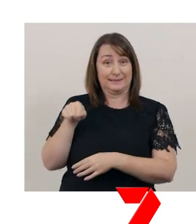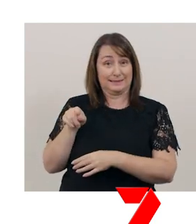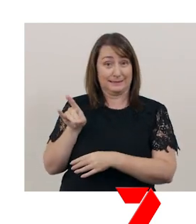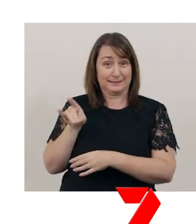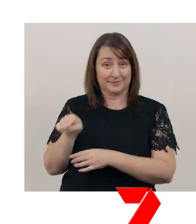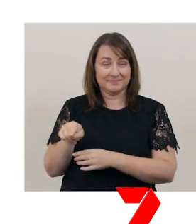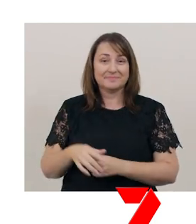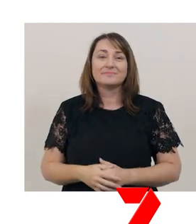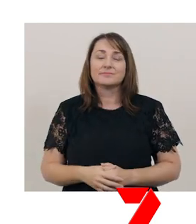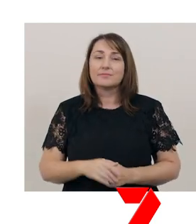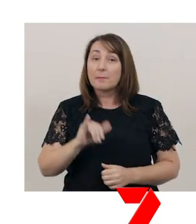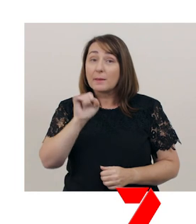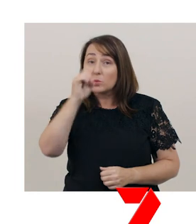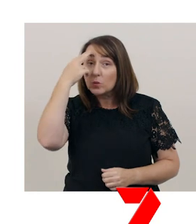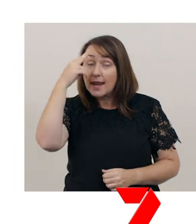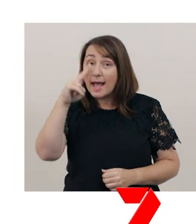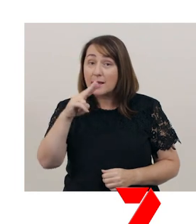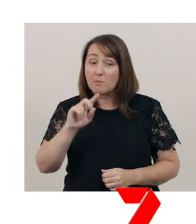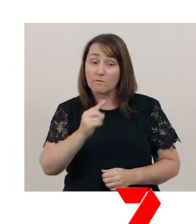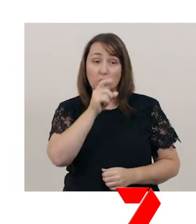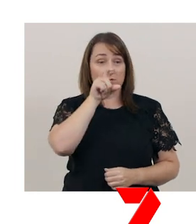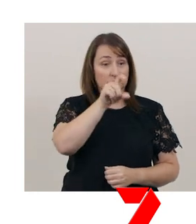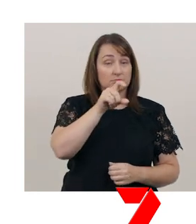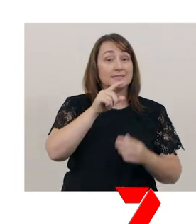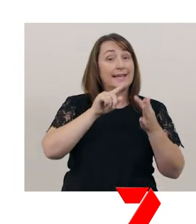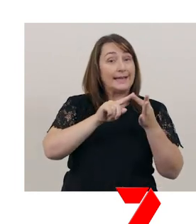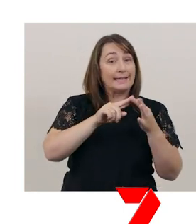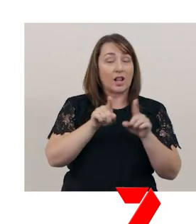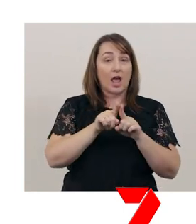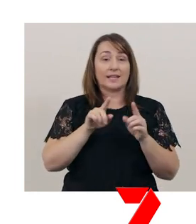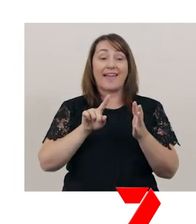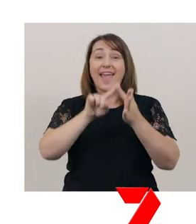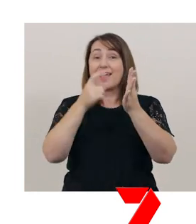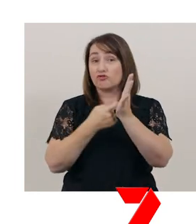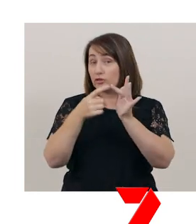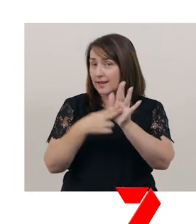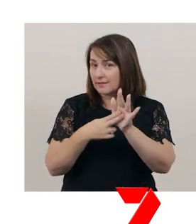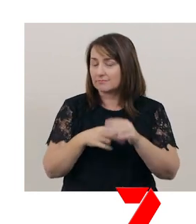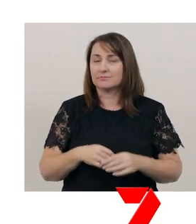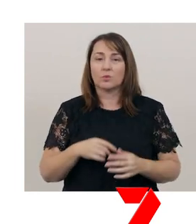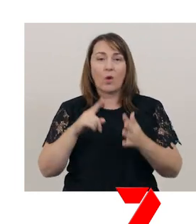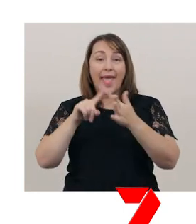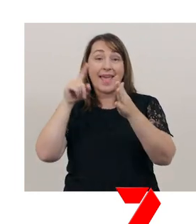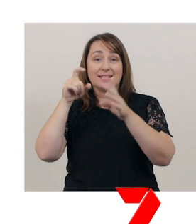Perhaps your name starts with the letter ‘E’, like Erin or Edward,